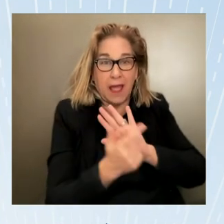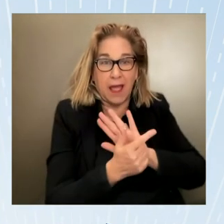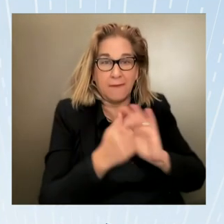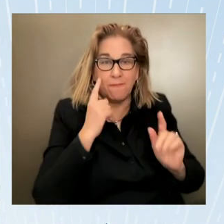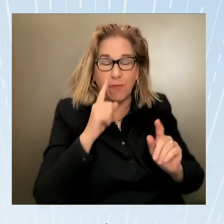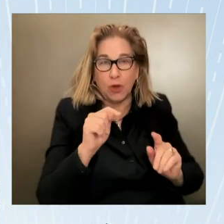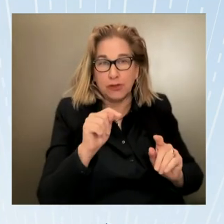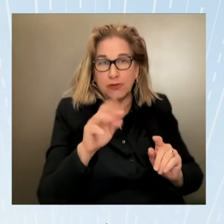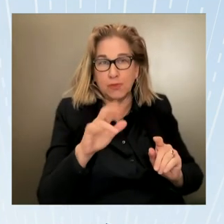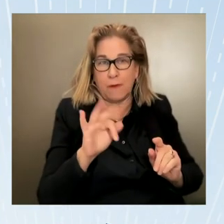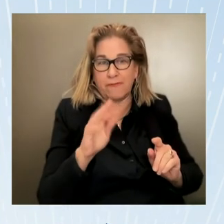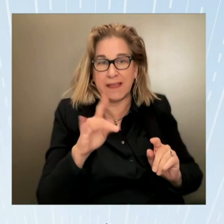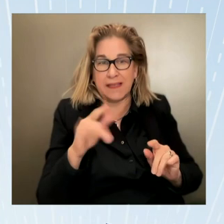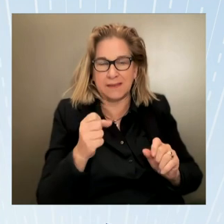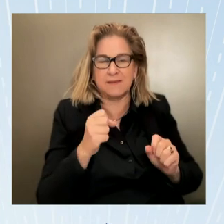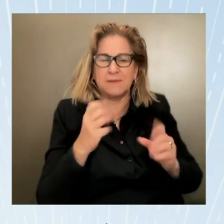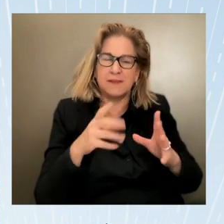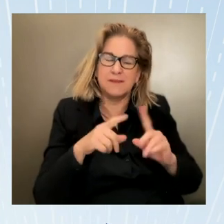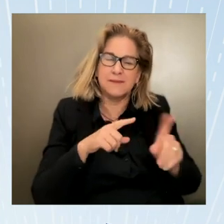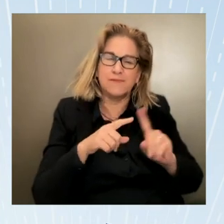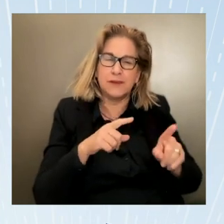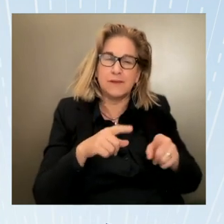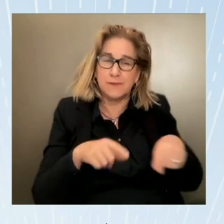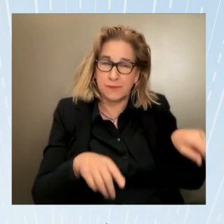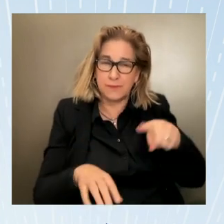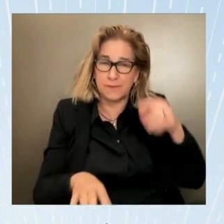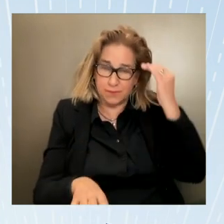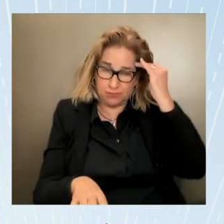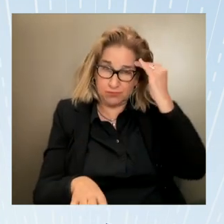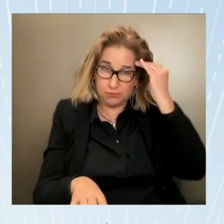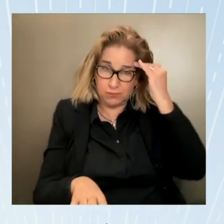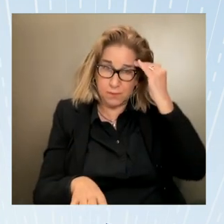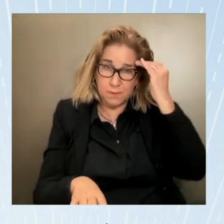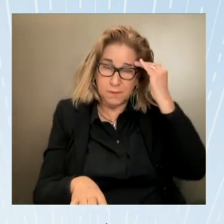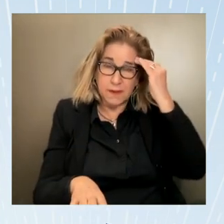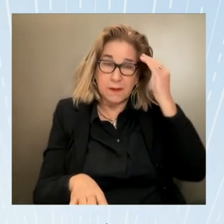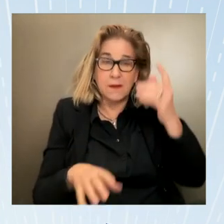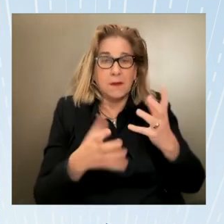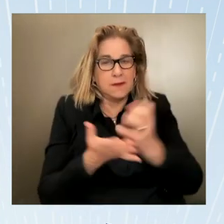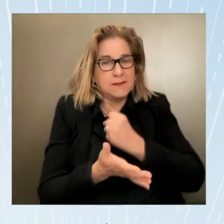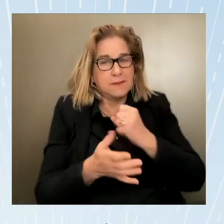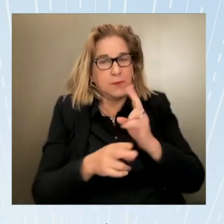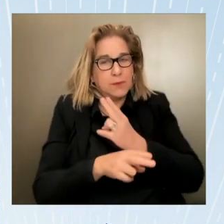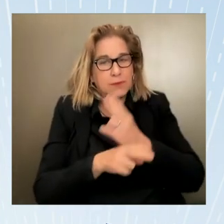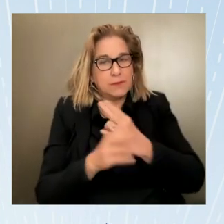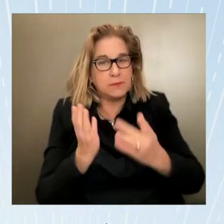we're enhancing our efforts to protect privacy and counter online sexual exploitation to children